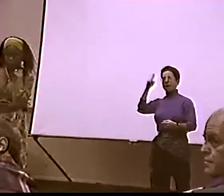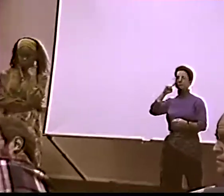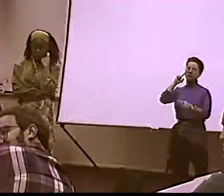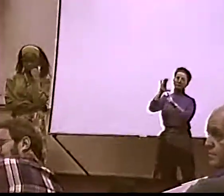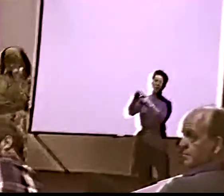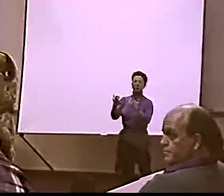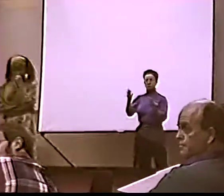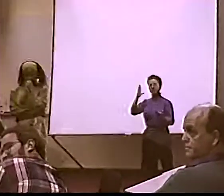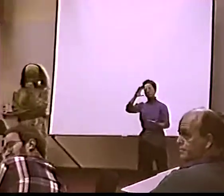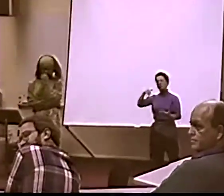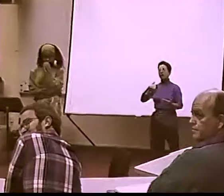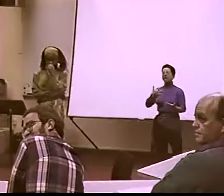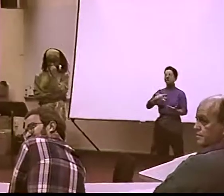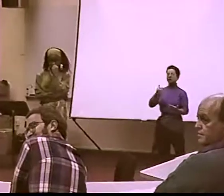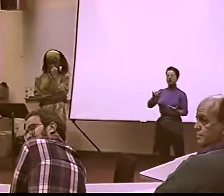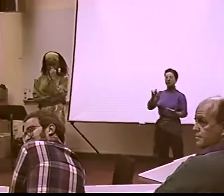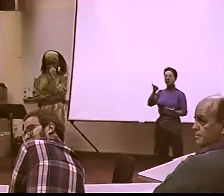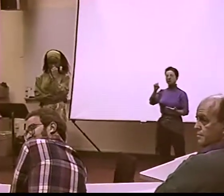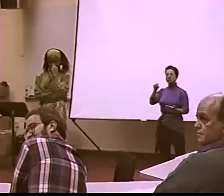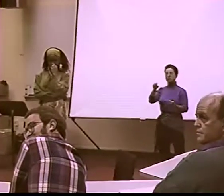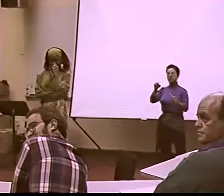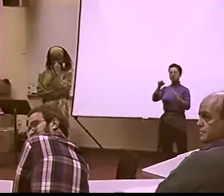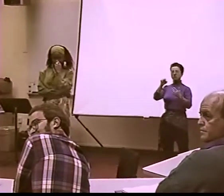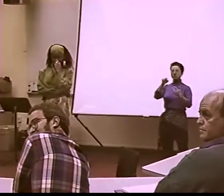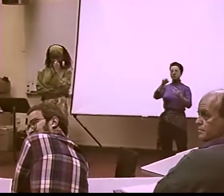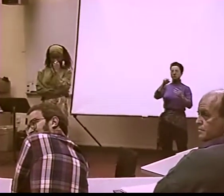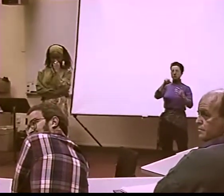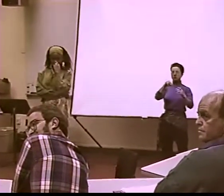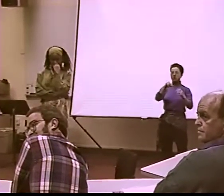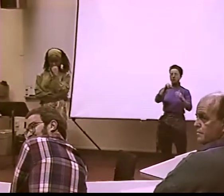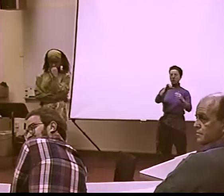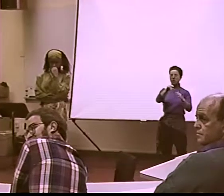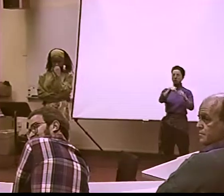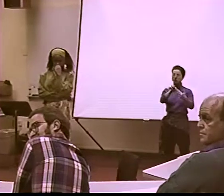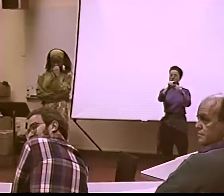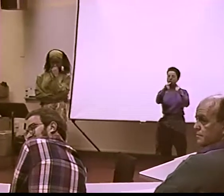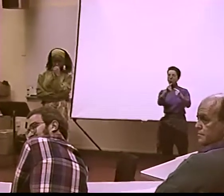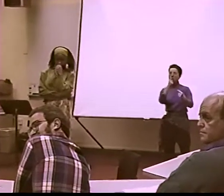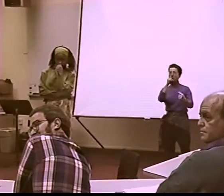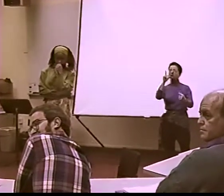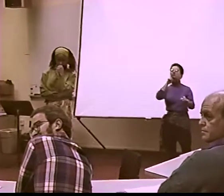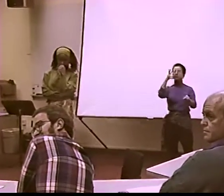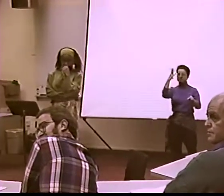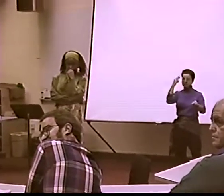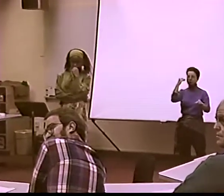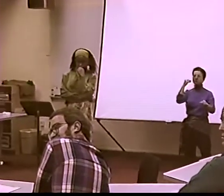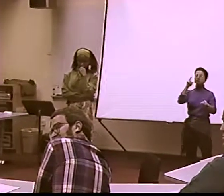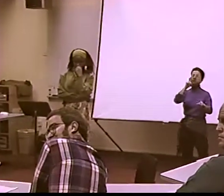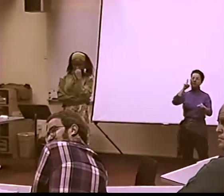OK, ONE MORE. OK. NOW, ...IS THE QUESTION.